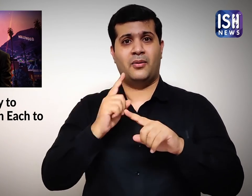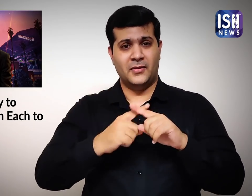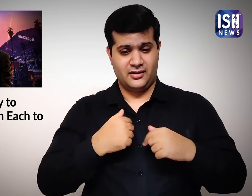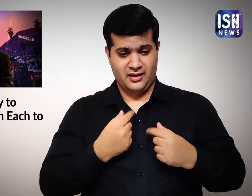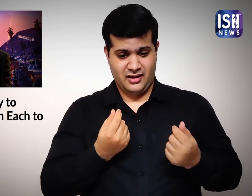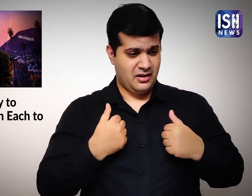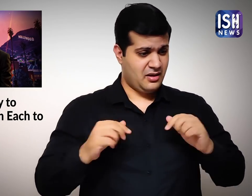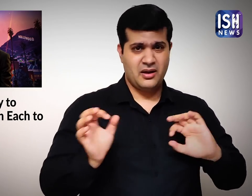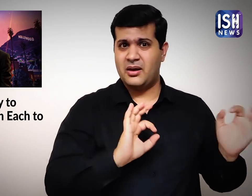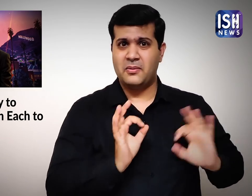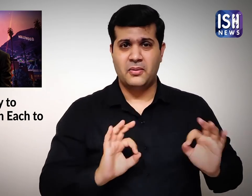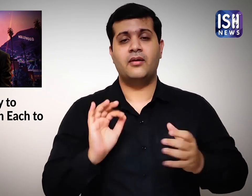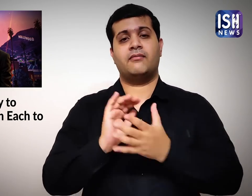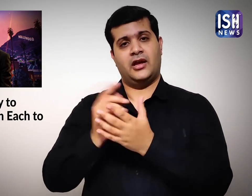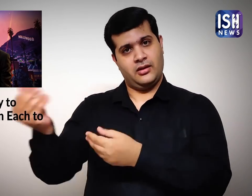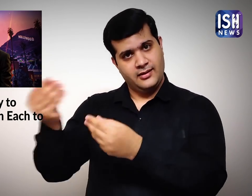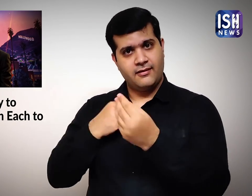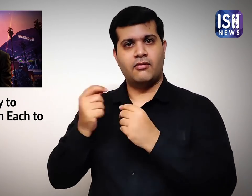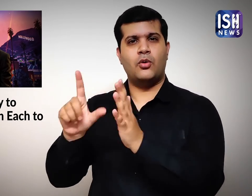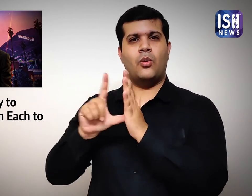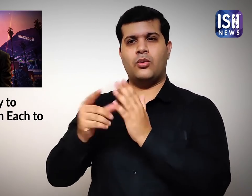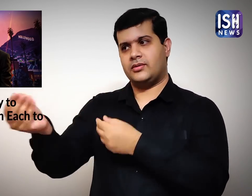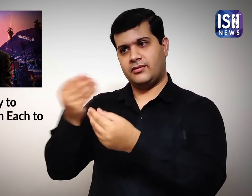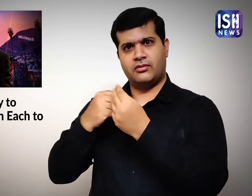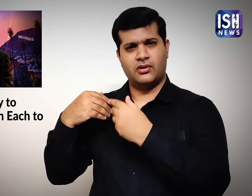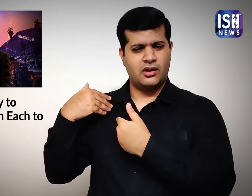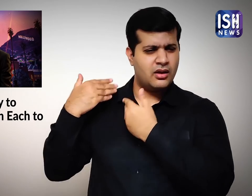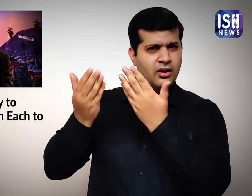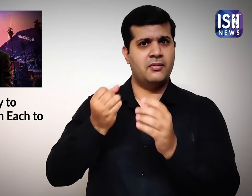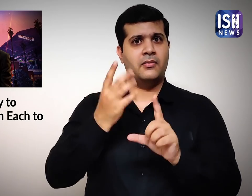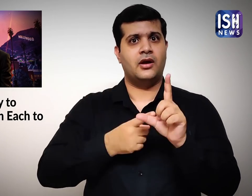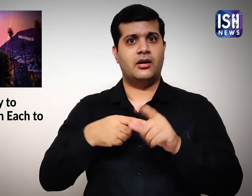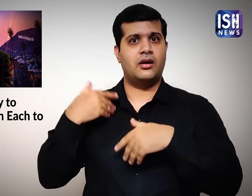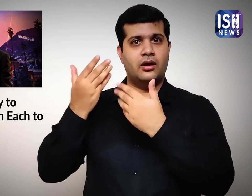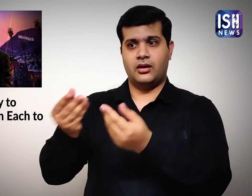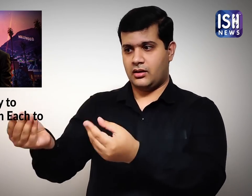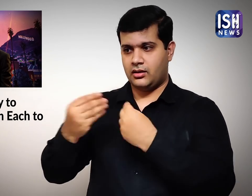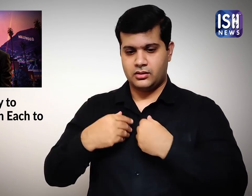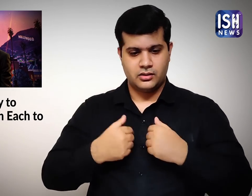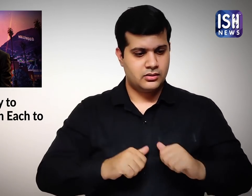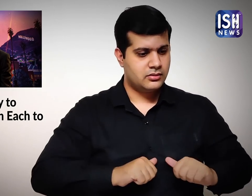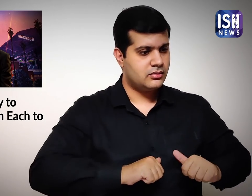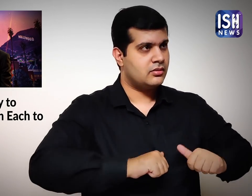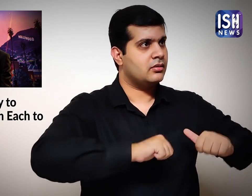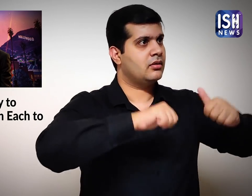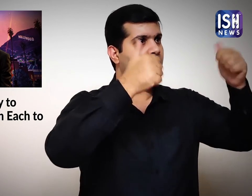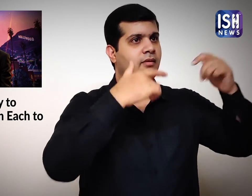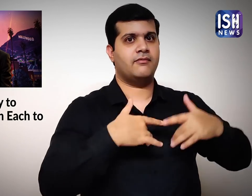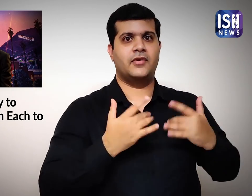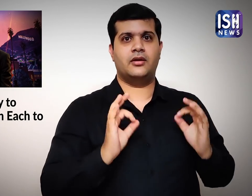My friends would help me financially as well. This is how I rose to the top.